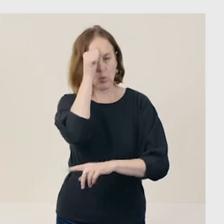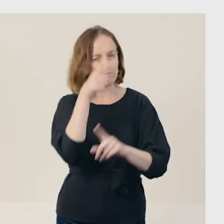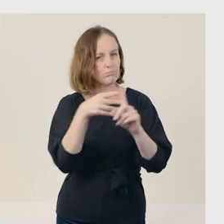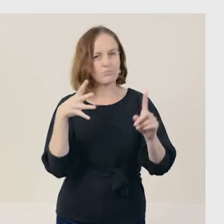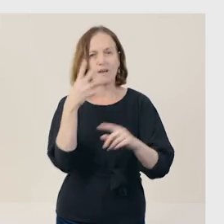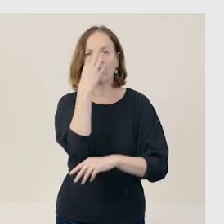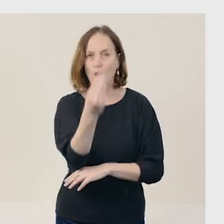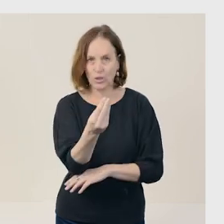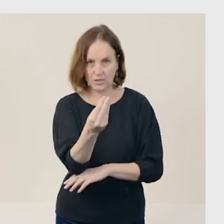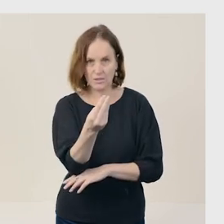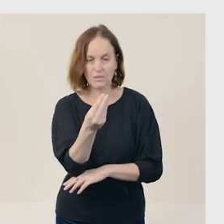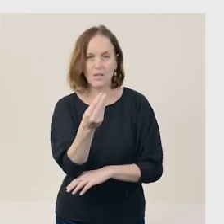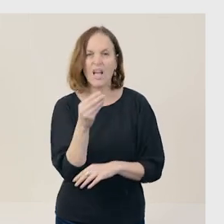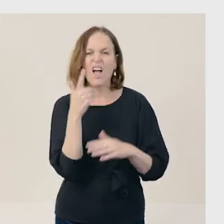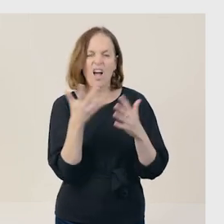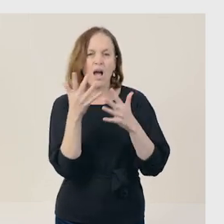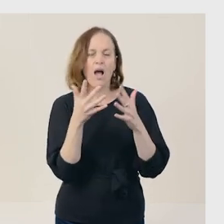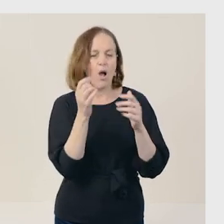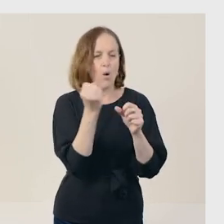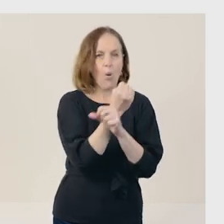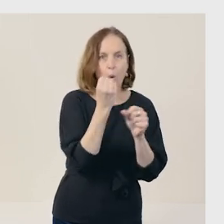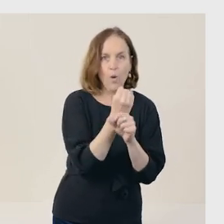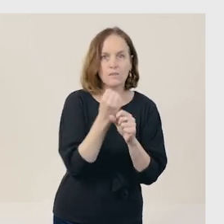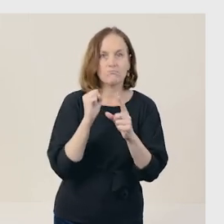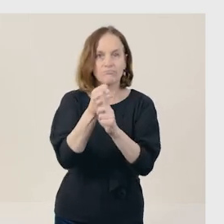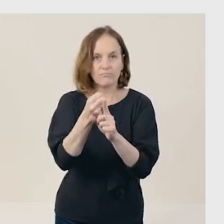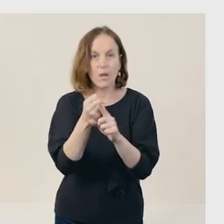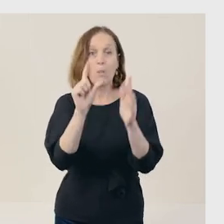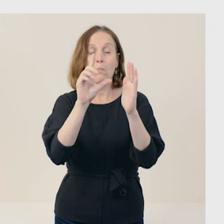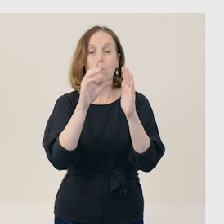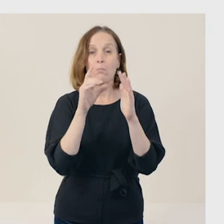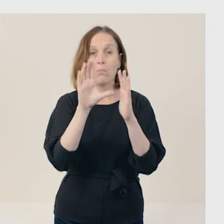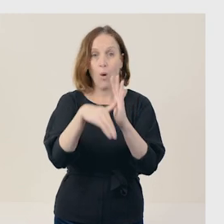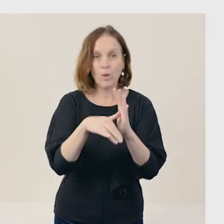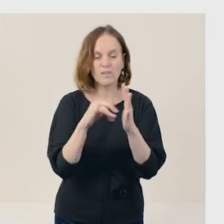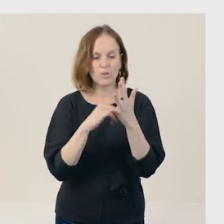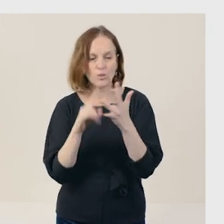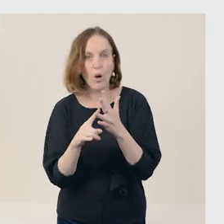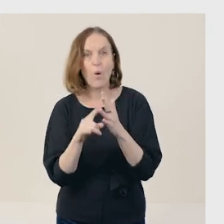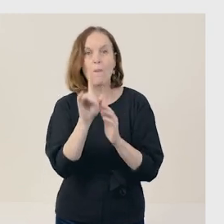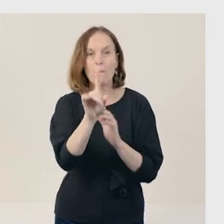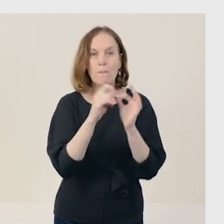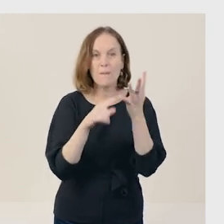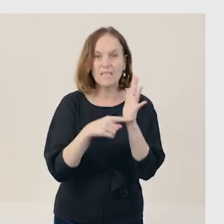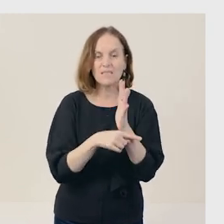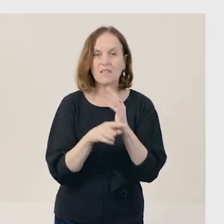Text connectives referring to cause and effect include: because, so, but, and therefore.